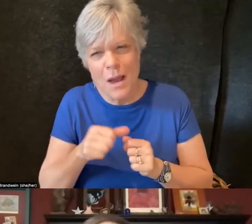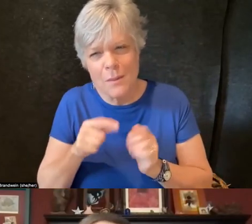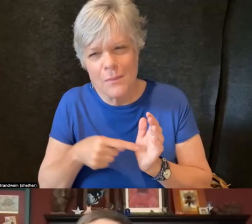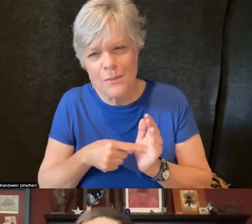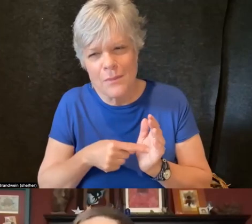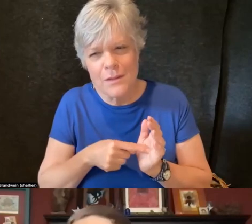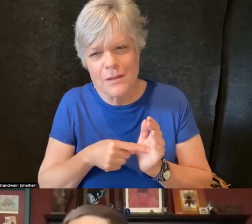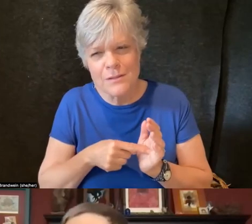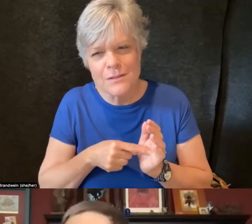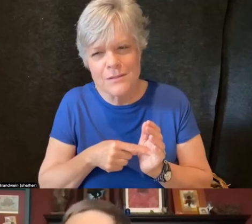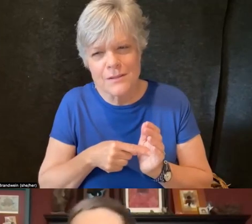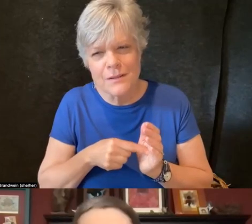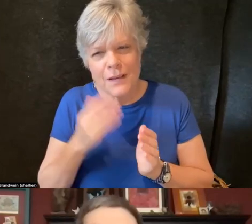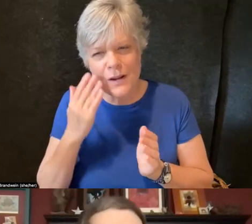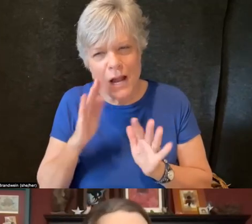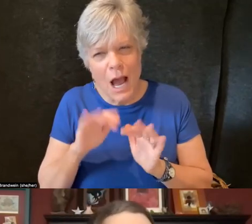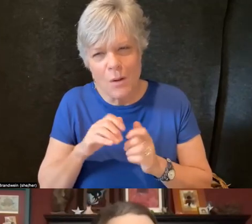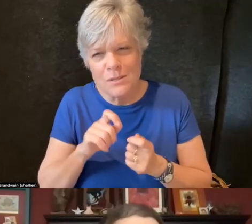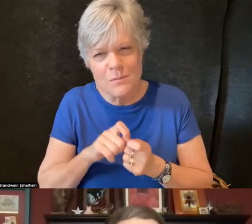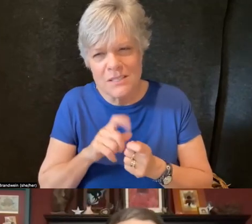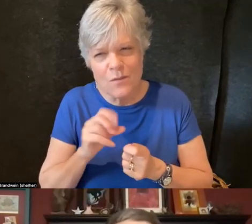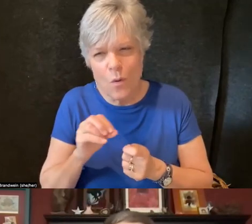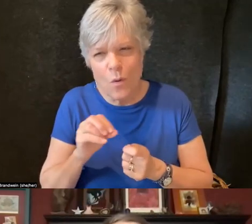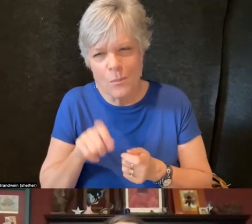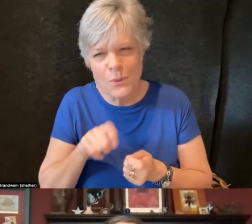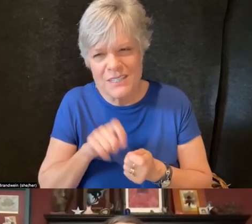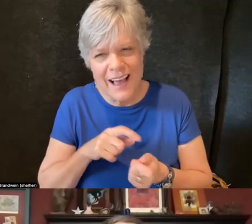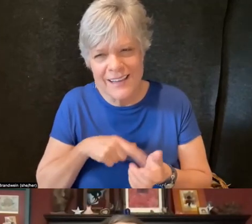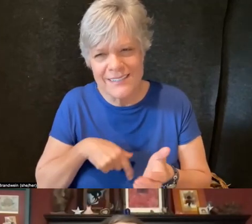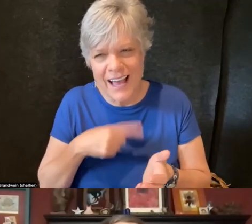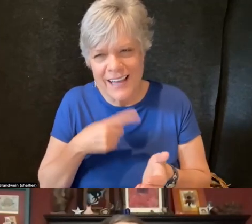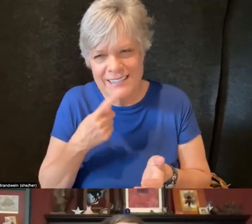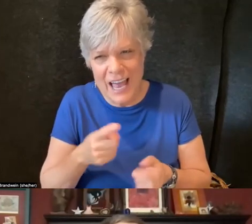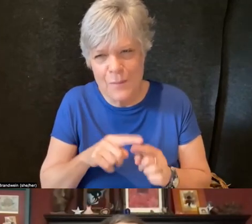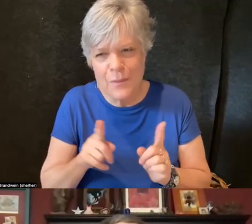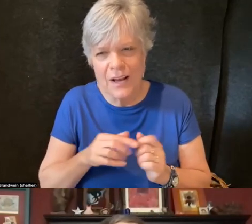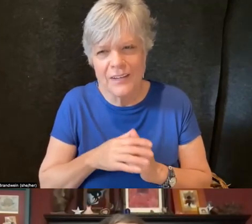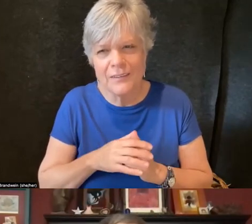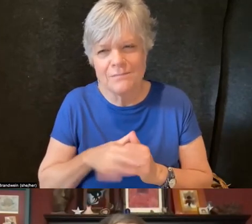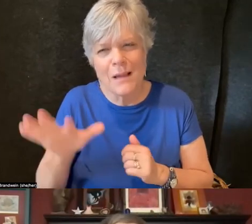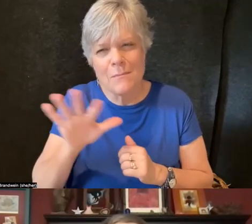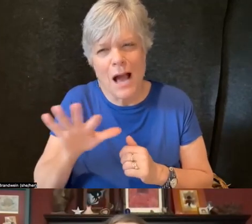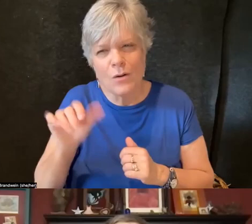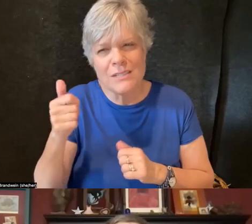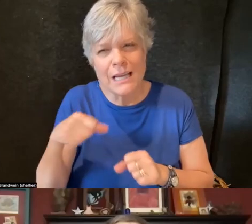and it doesn't matter how specific or precise, I guess, but about 10 years ago,